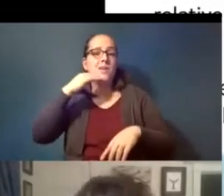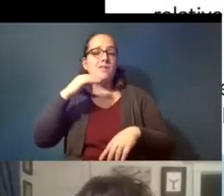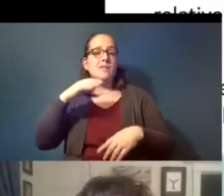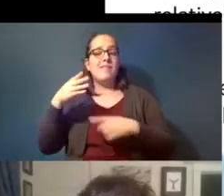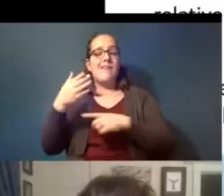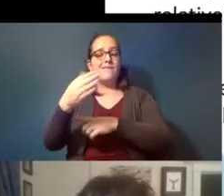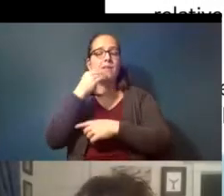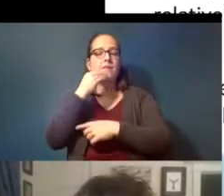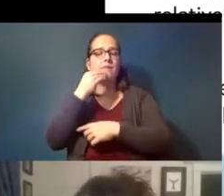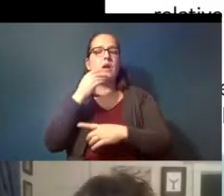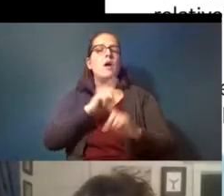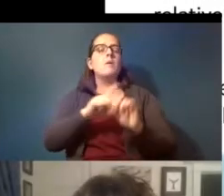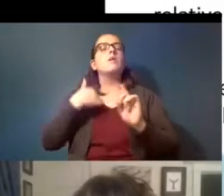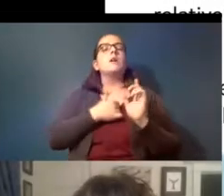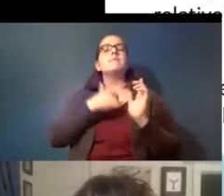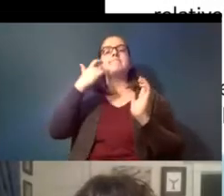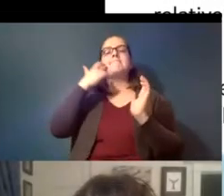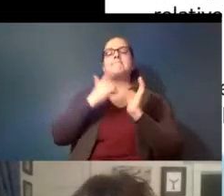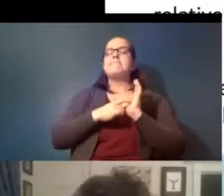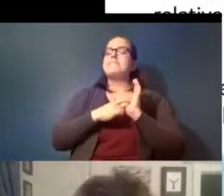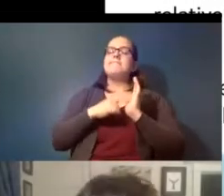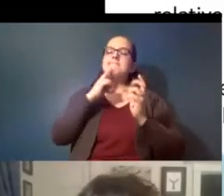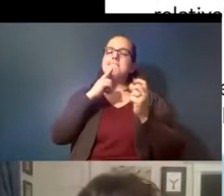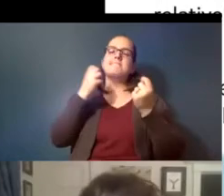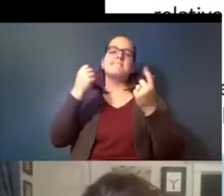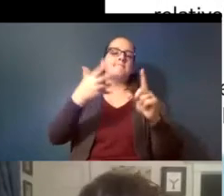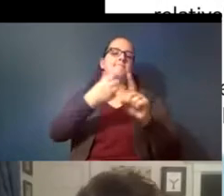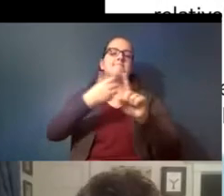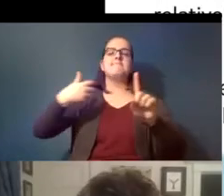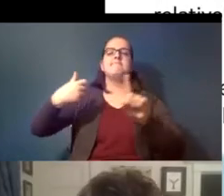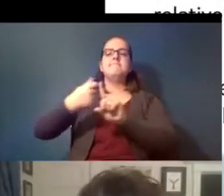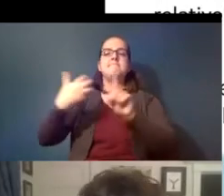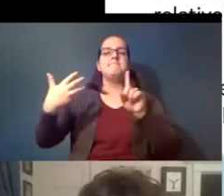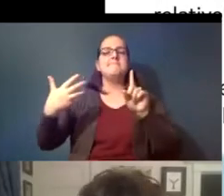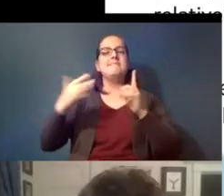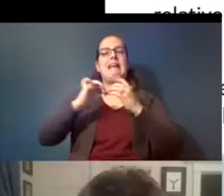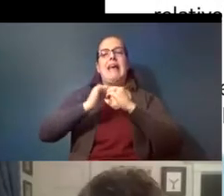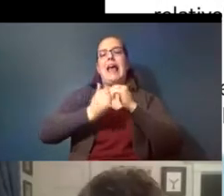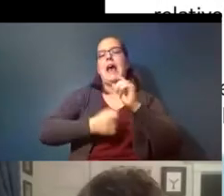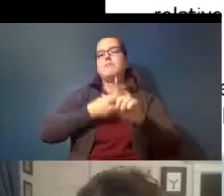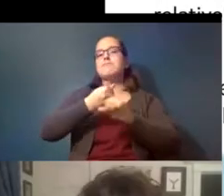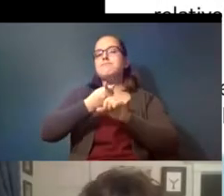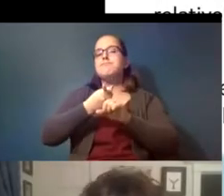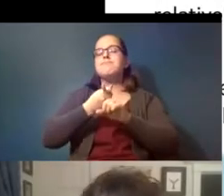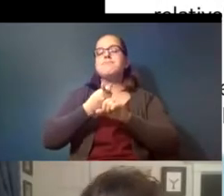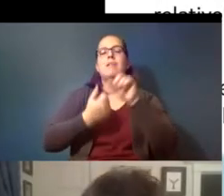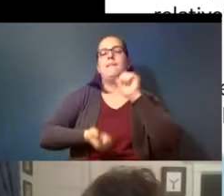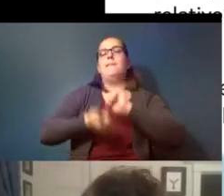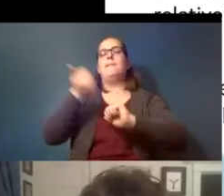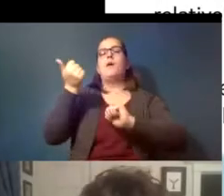we're finding that it's mul it's multifaceted in the way it affects um most most living things